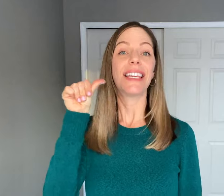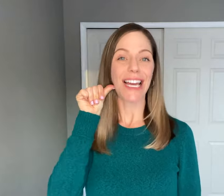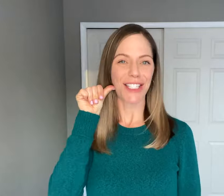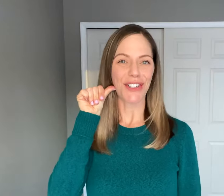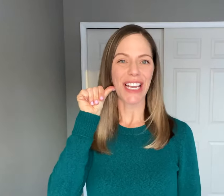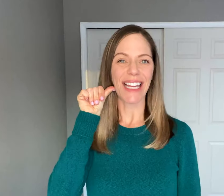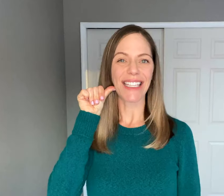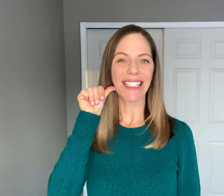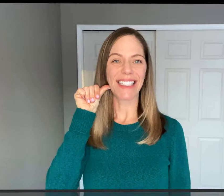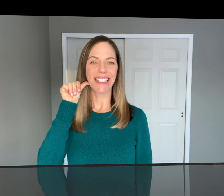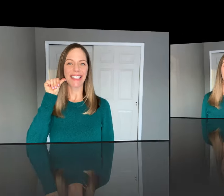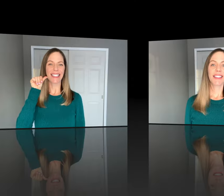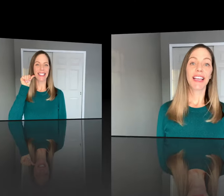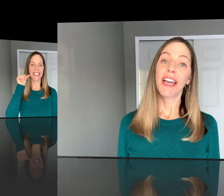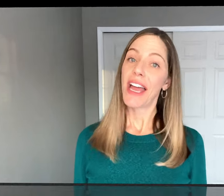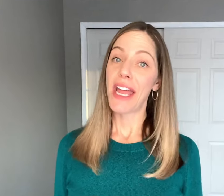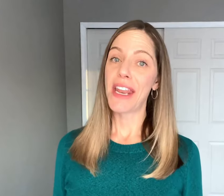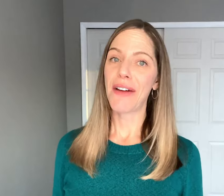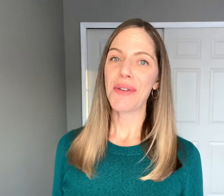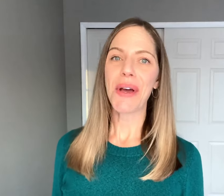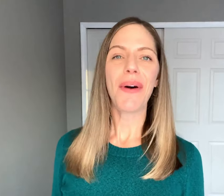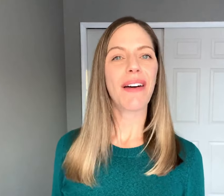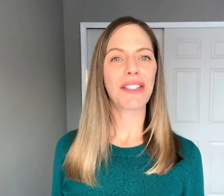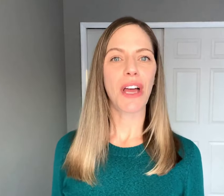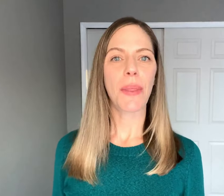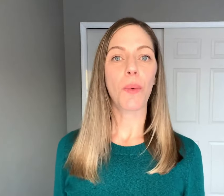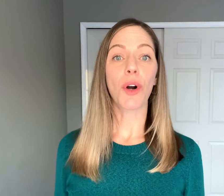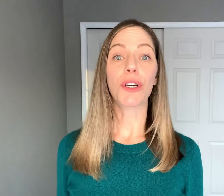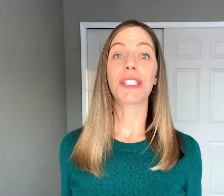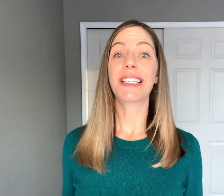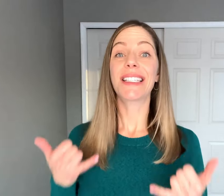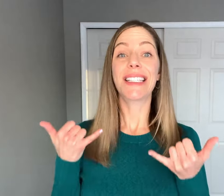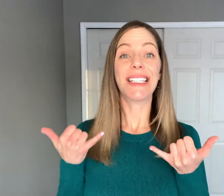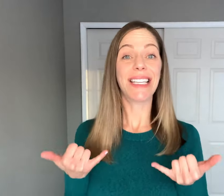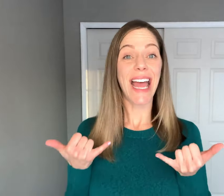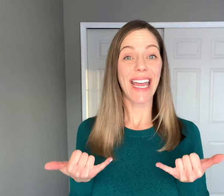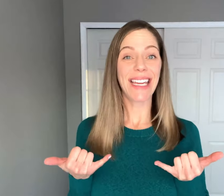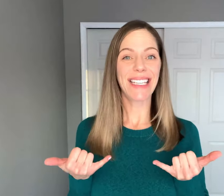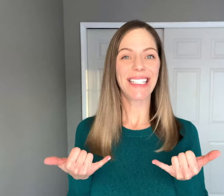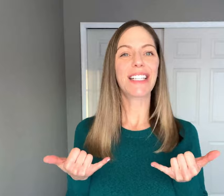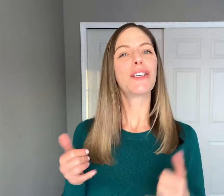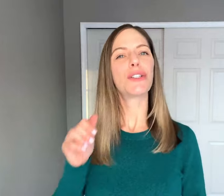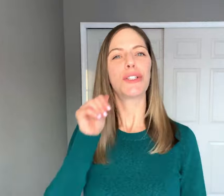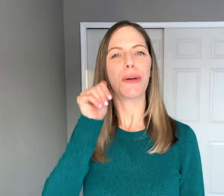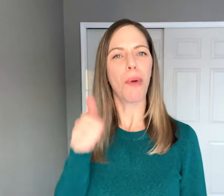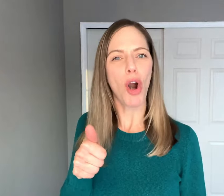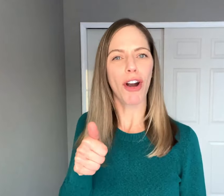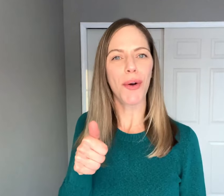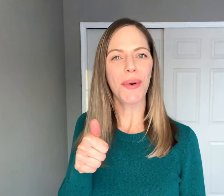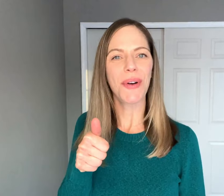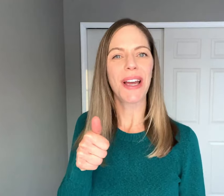"Yesterday" and now you know how to sign the words TODAY, TOMORROW